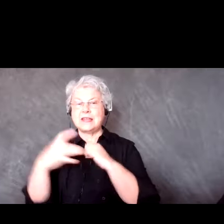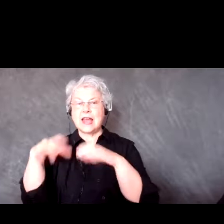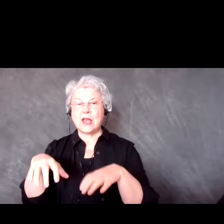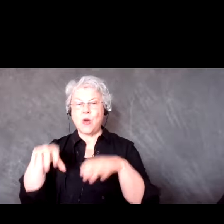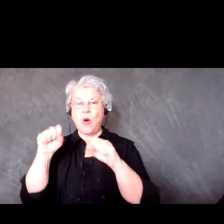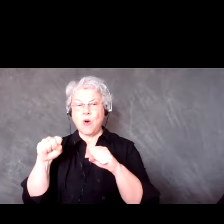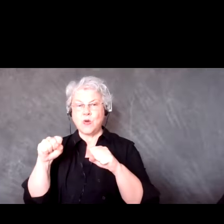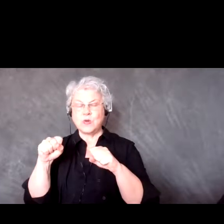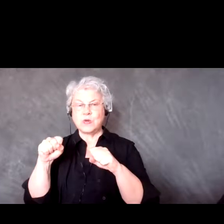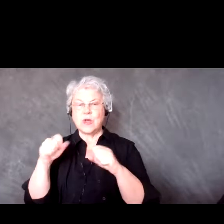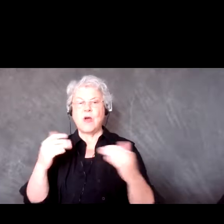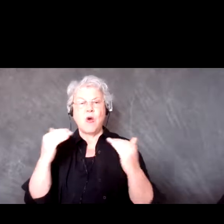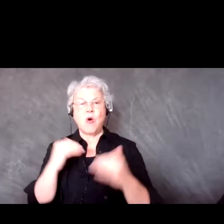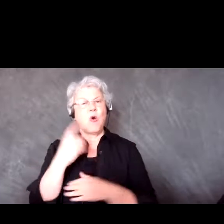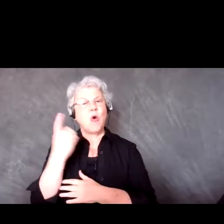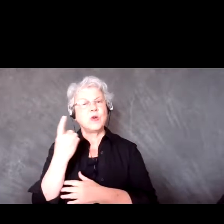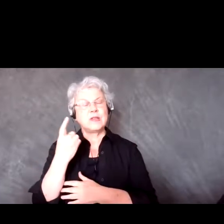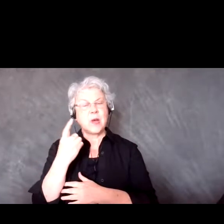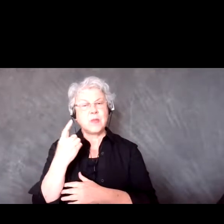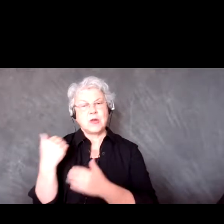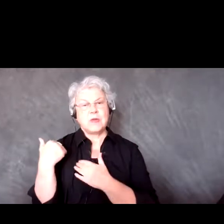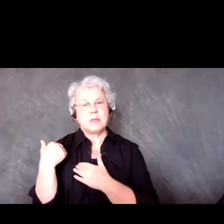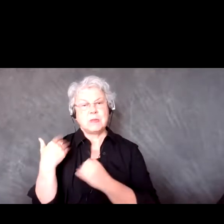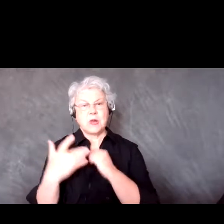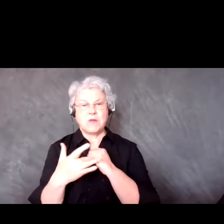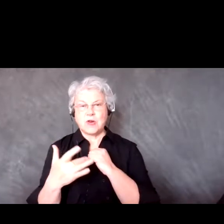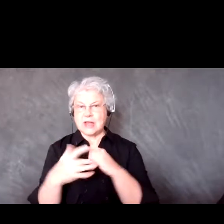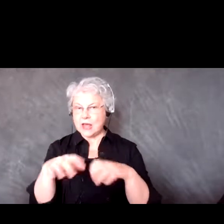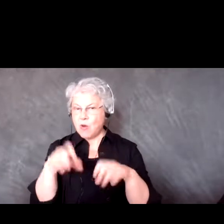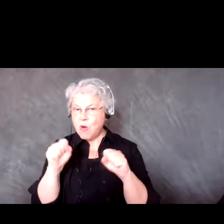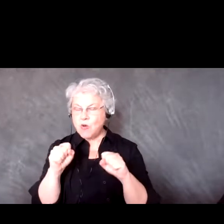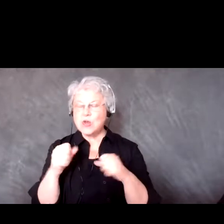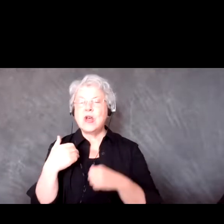your technical support for these sessions so you can have someone actually run the live stream,